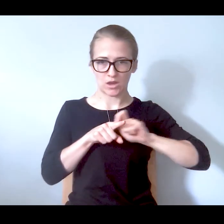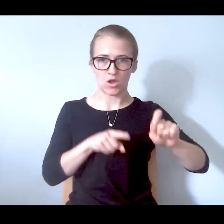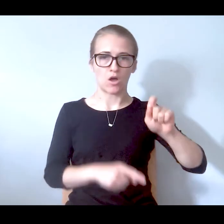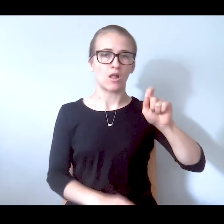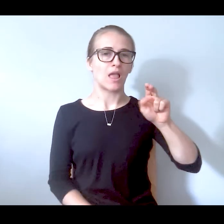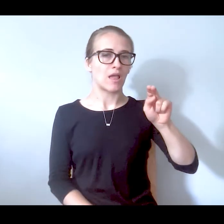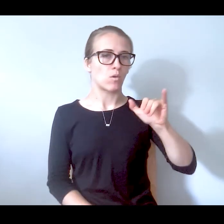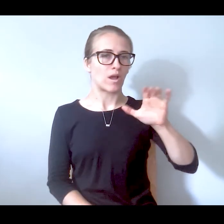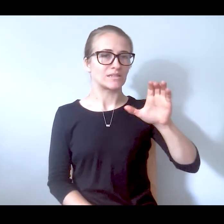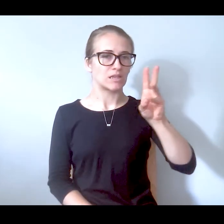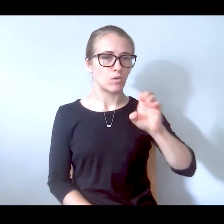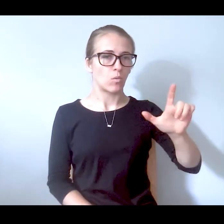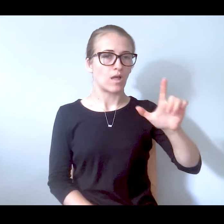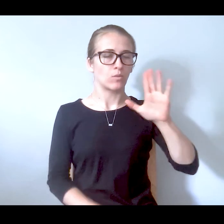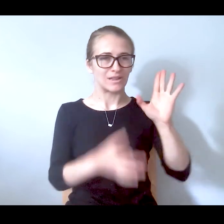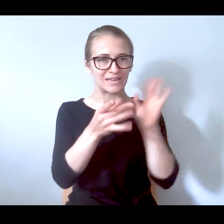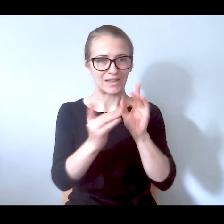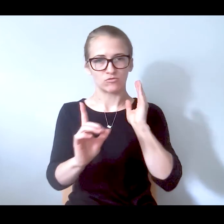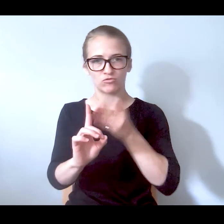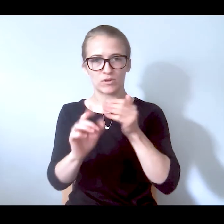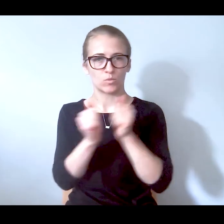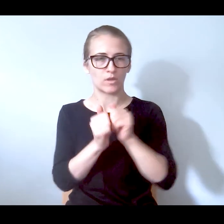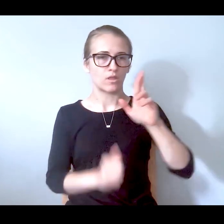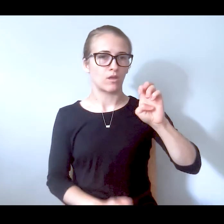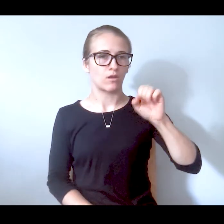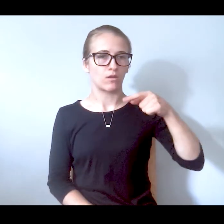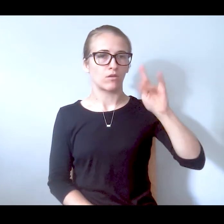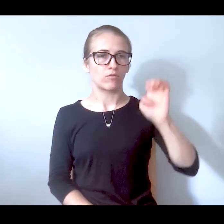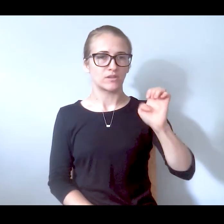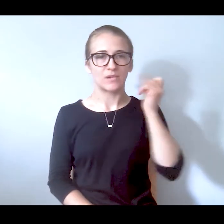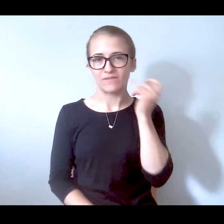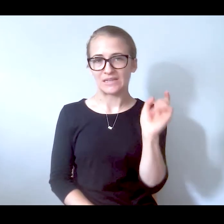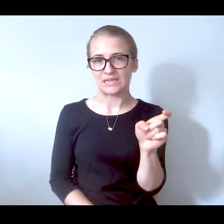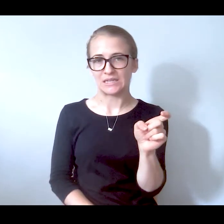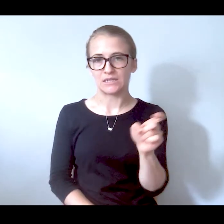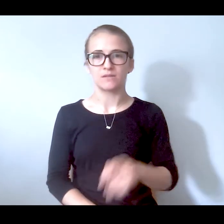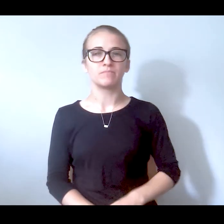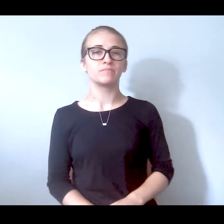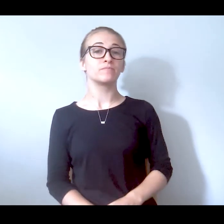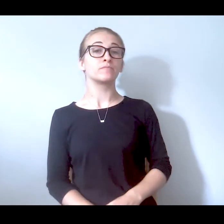I know you can call NYC well and they'll hook you up with one of the receipts pit centers in